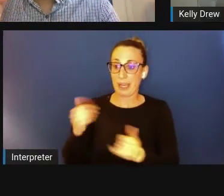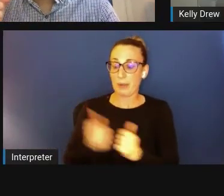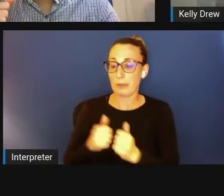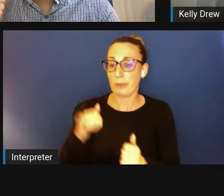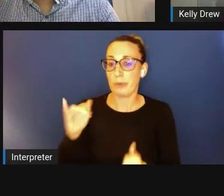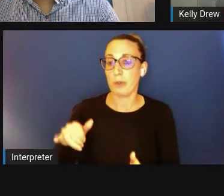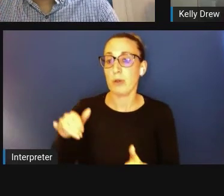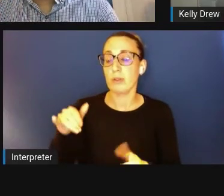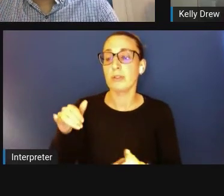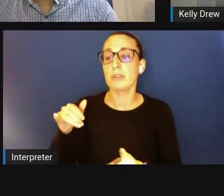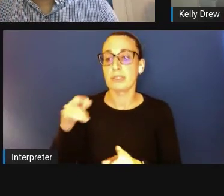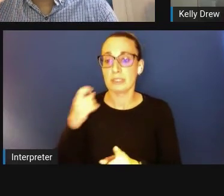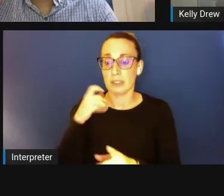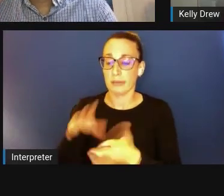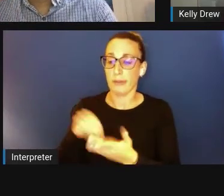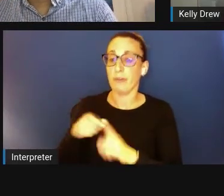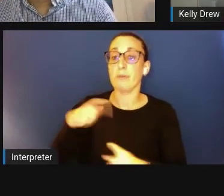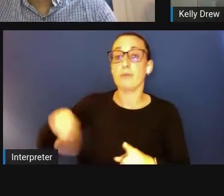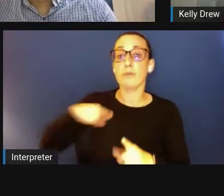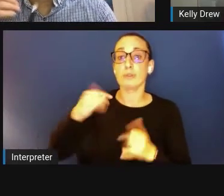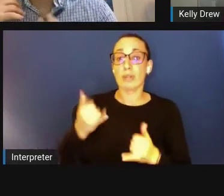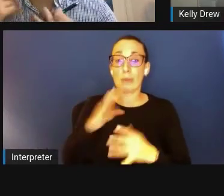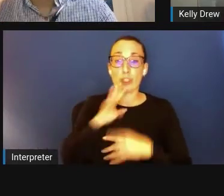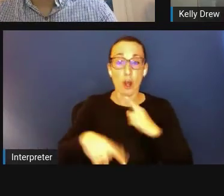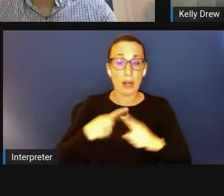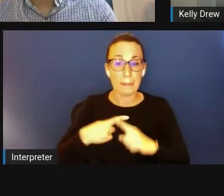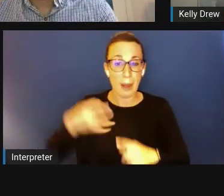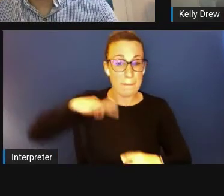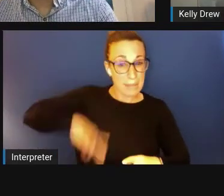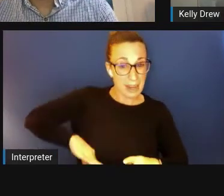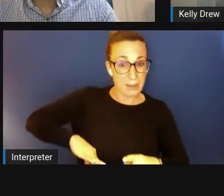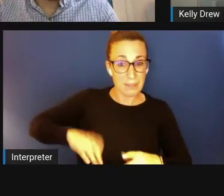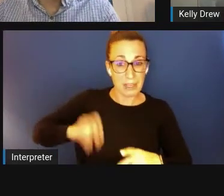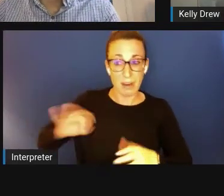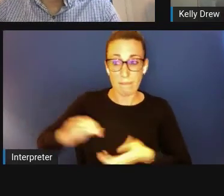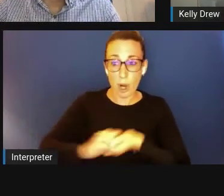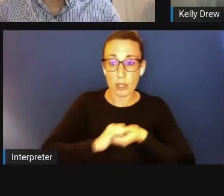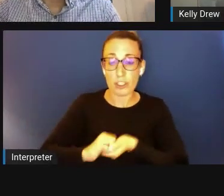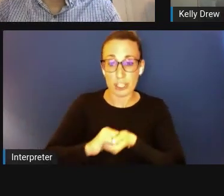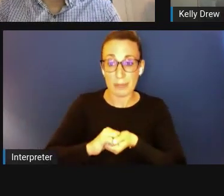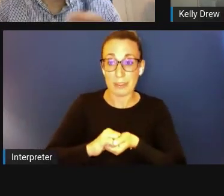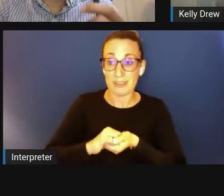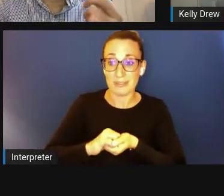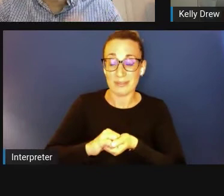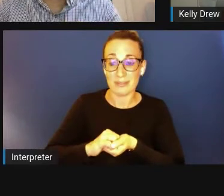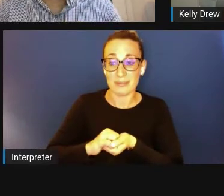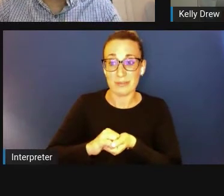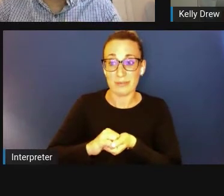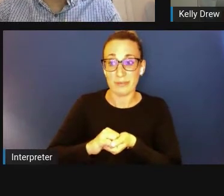We talked about the benefit of partnerships like how, I kind of sort of said the slide of